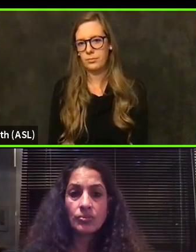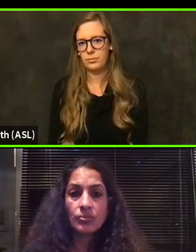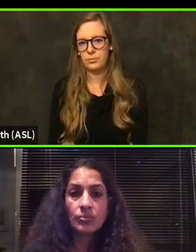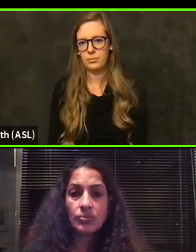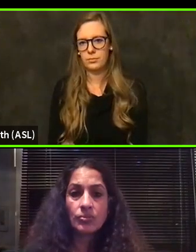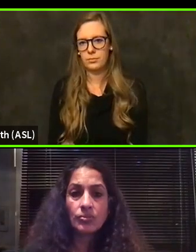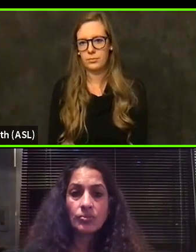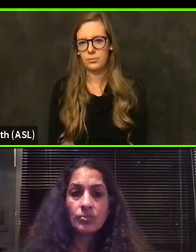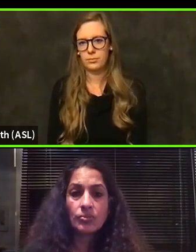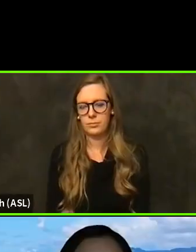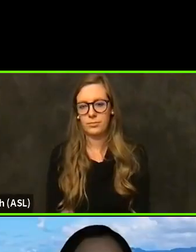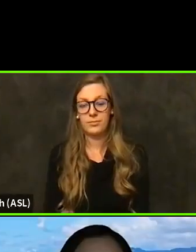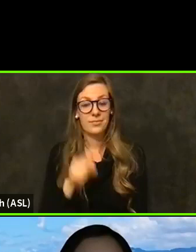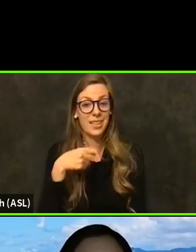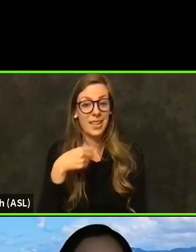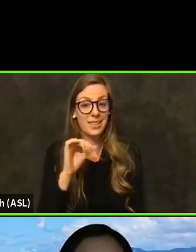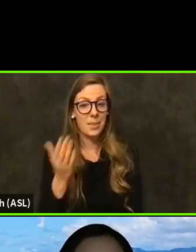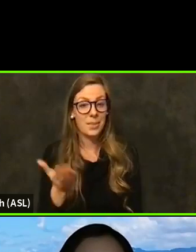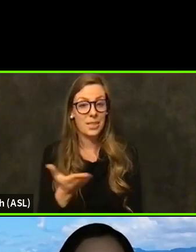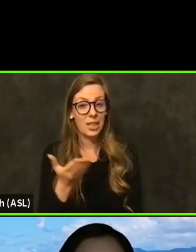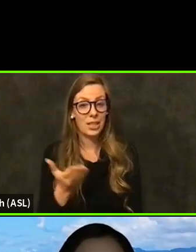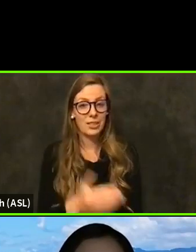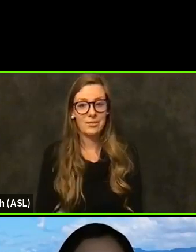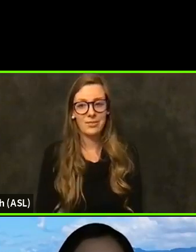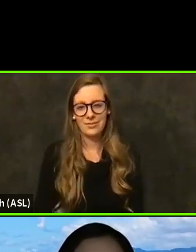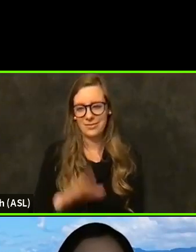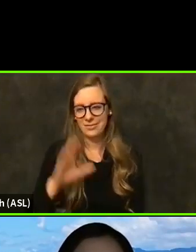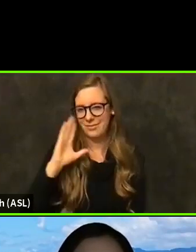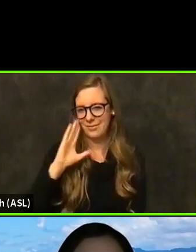Yes, I feel. Hi. Hi, Erin, thank you.